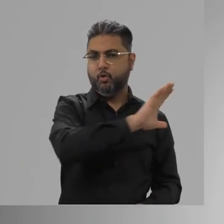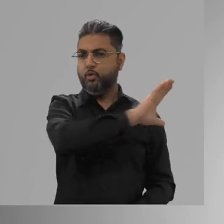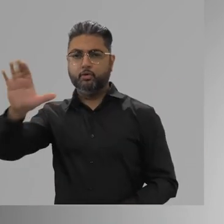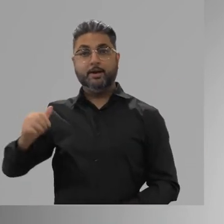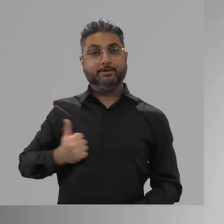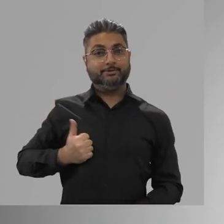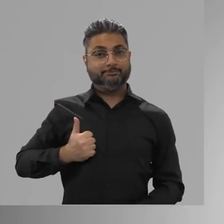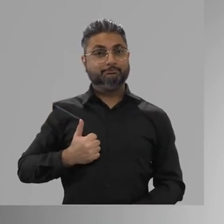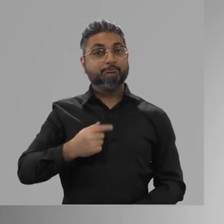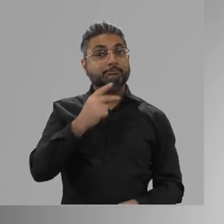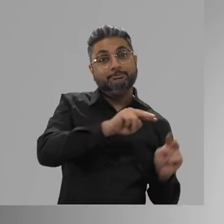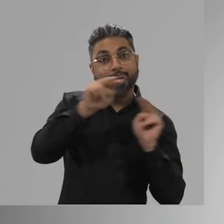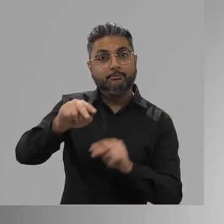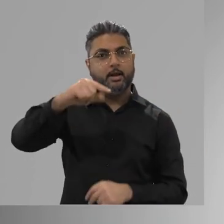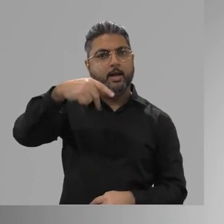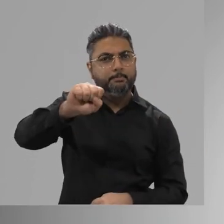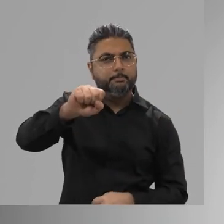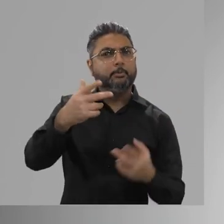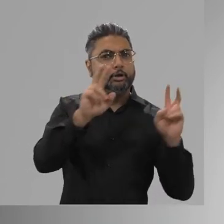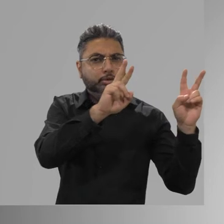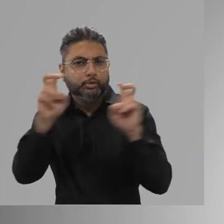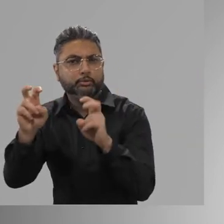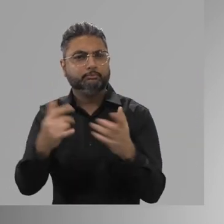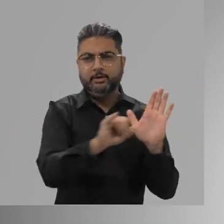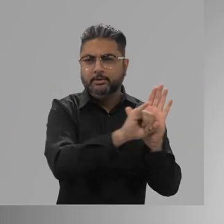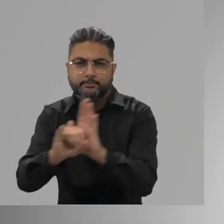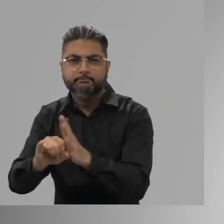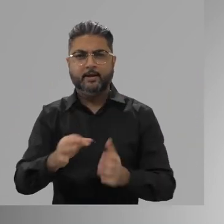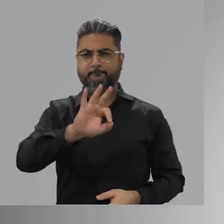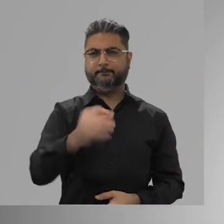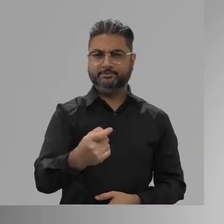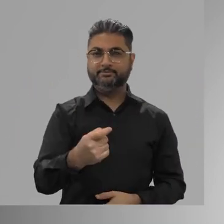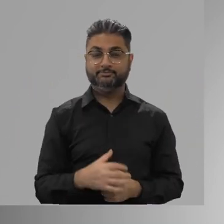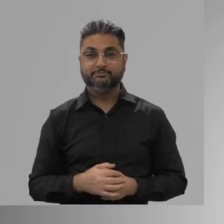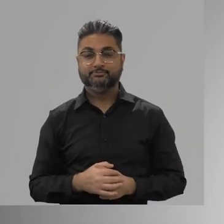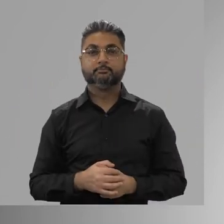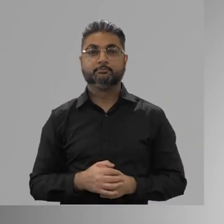is put into action in Canada, and to identify gaps and problems that need to be fixed.